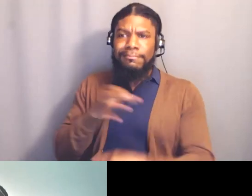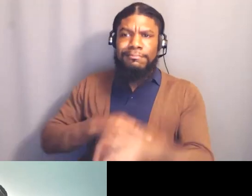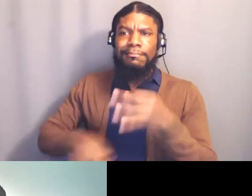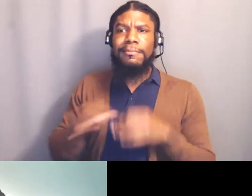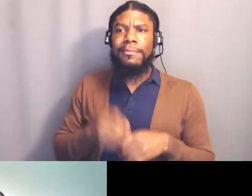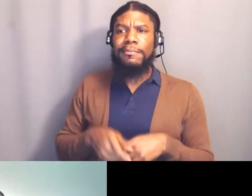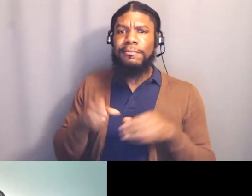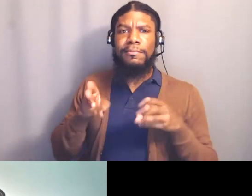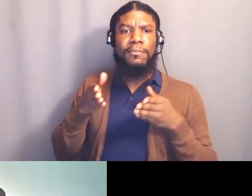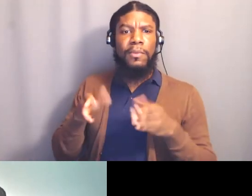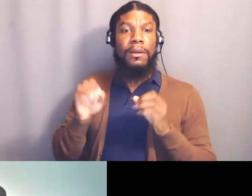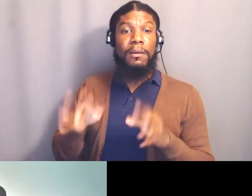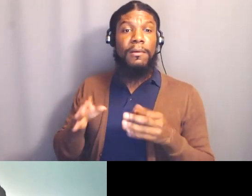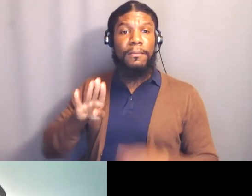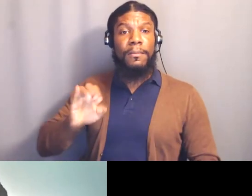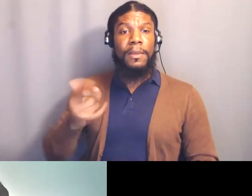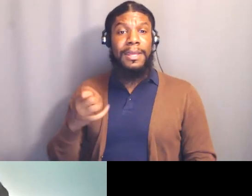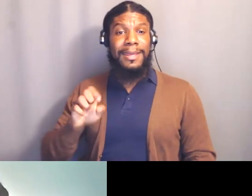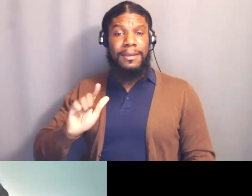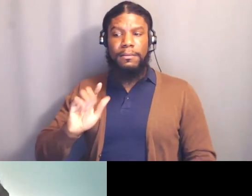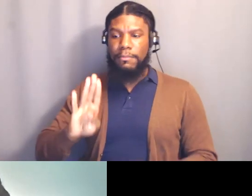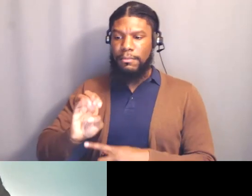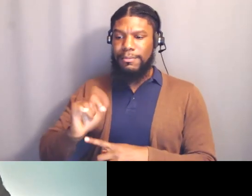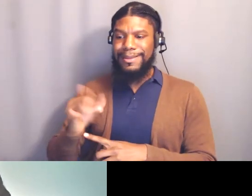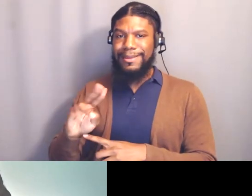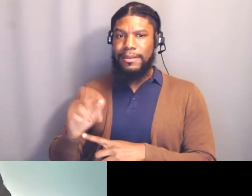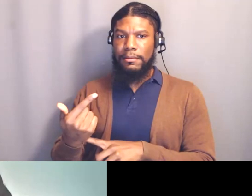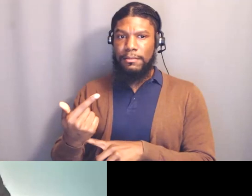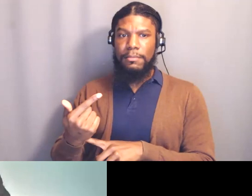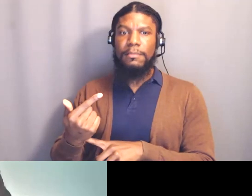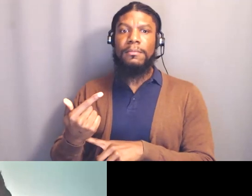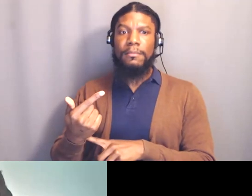as being measured by the wellness of Indigenous people.